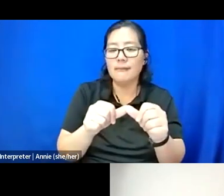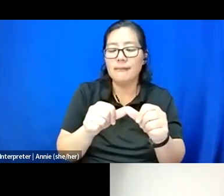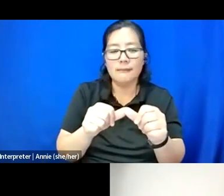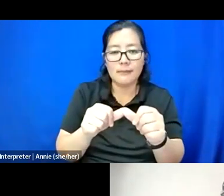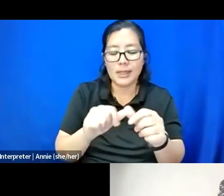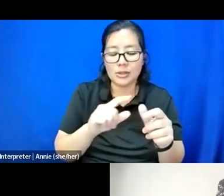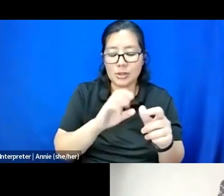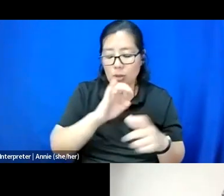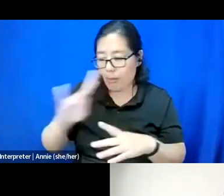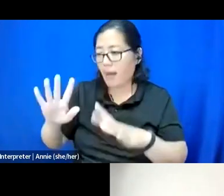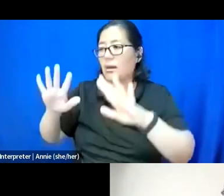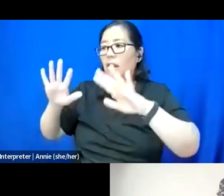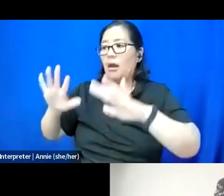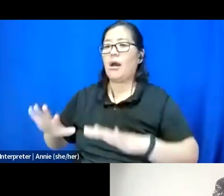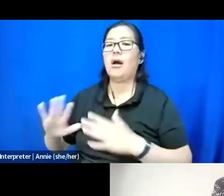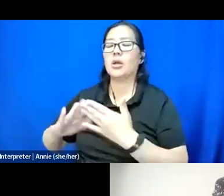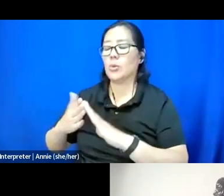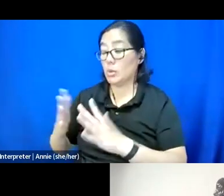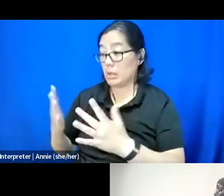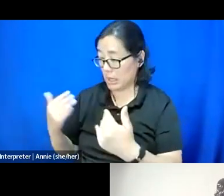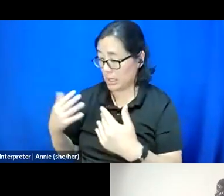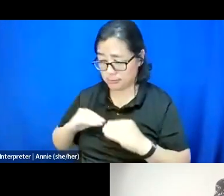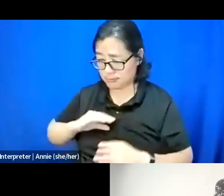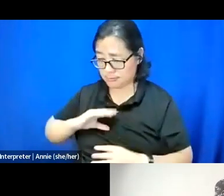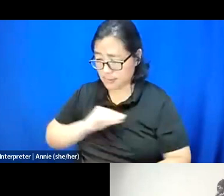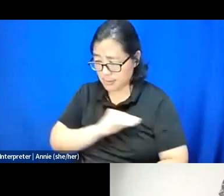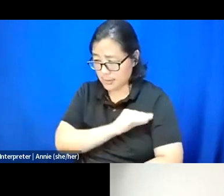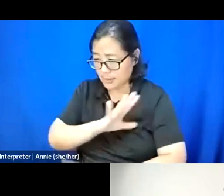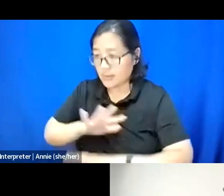into our community, get the resources we need before we have to return